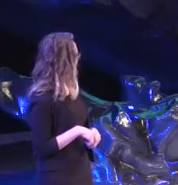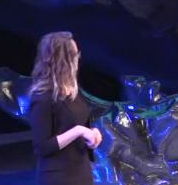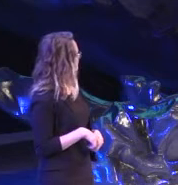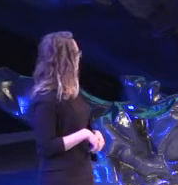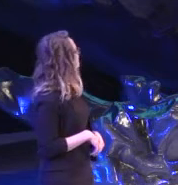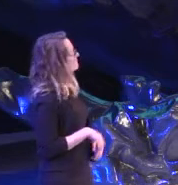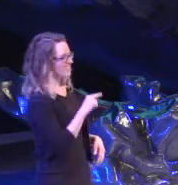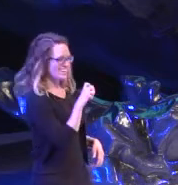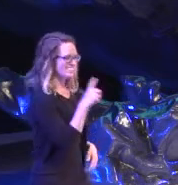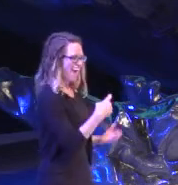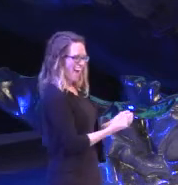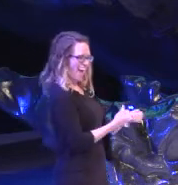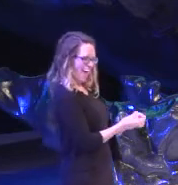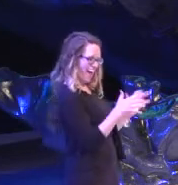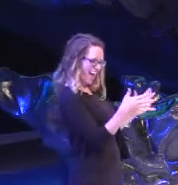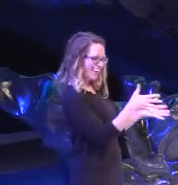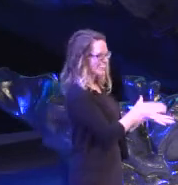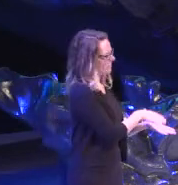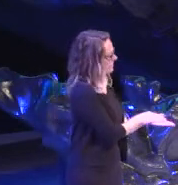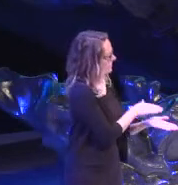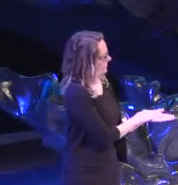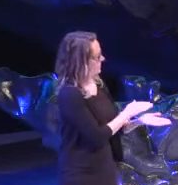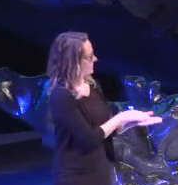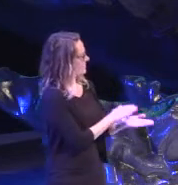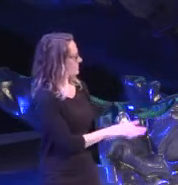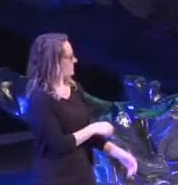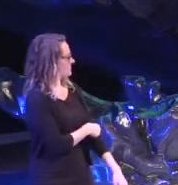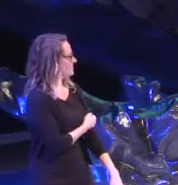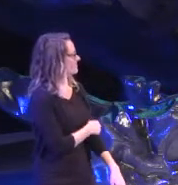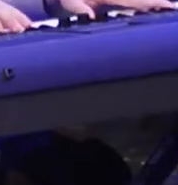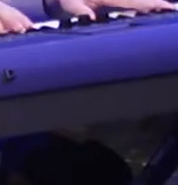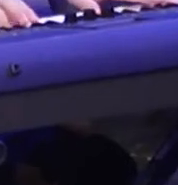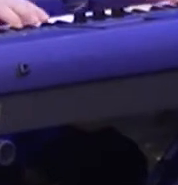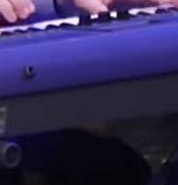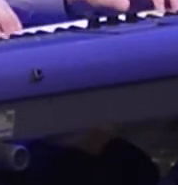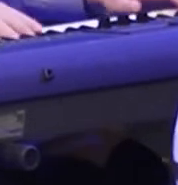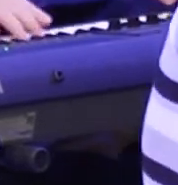Ted got ball, ya'll (audience applauding) (scat singing)